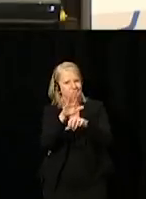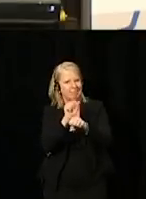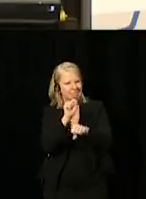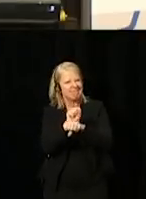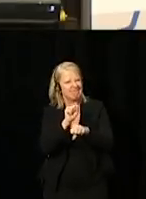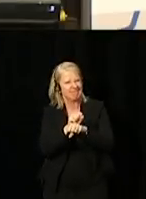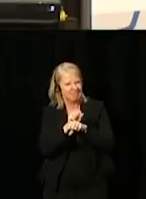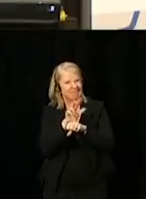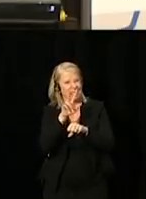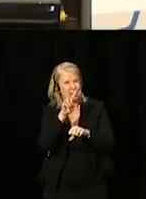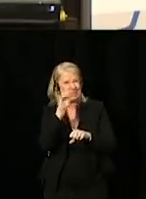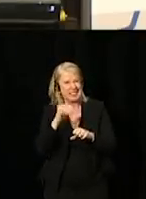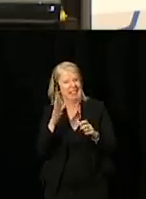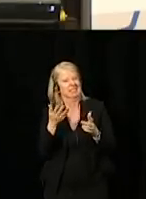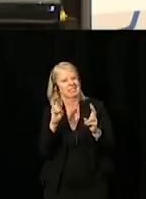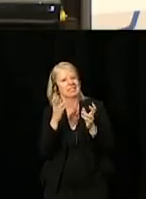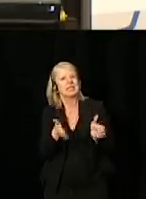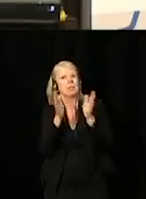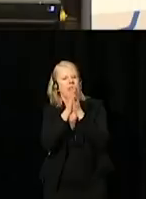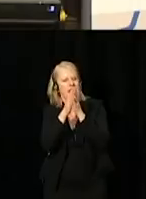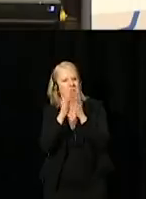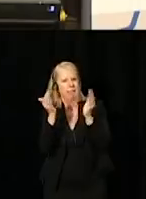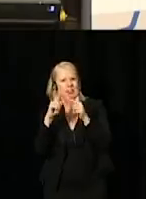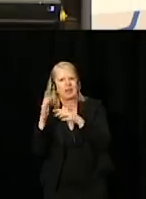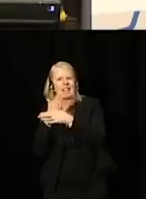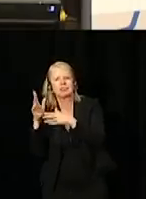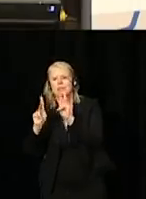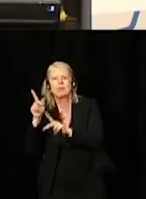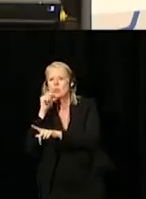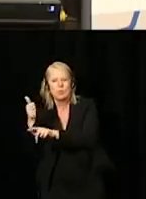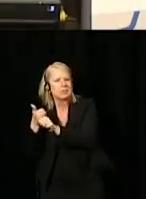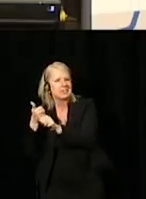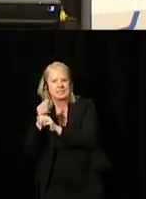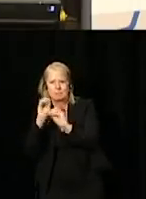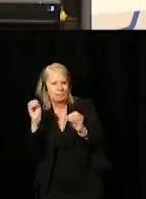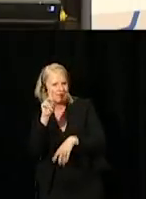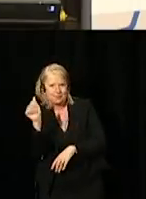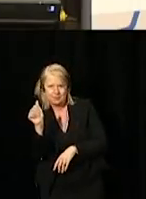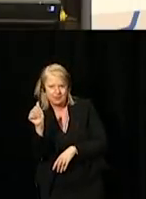This is more than double the average for those who do not have a disability.